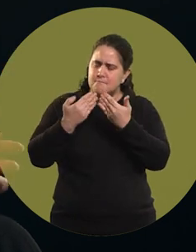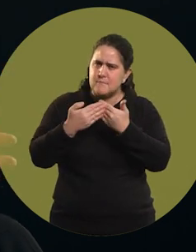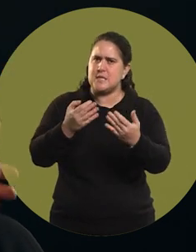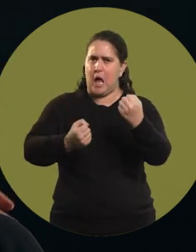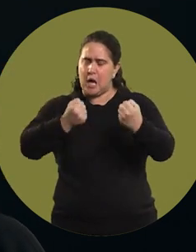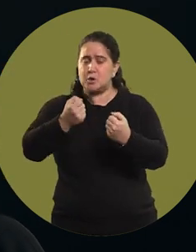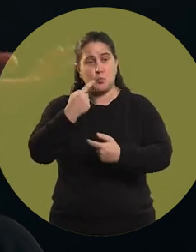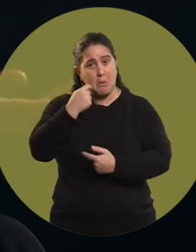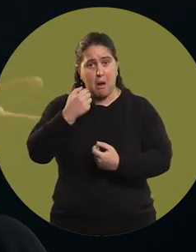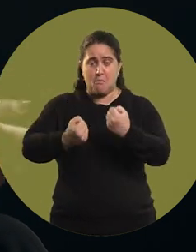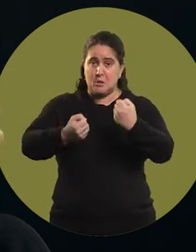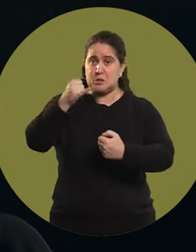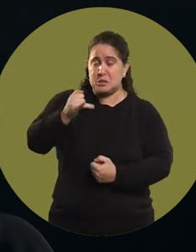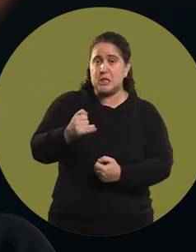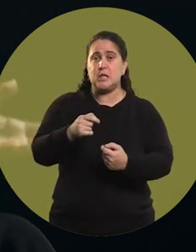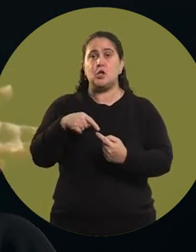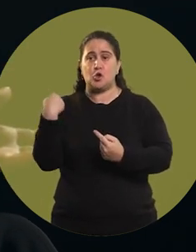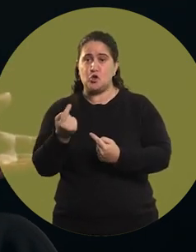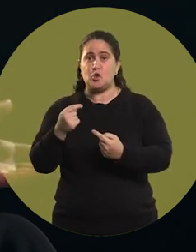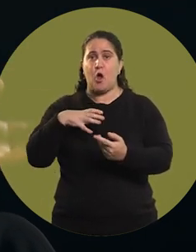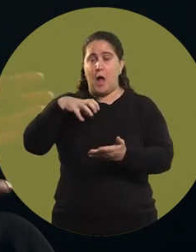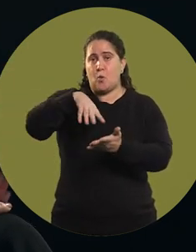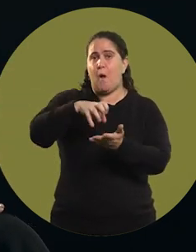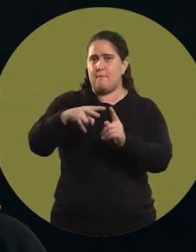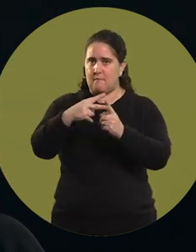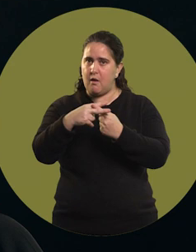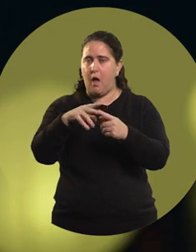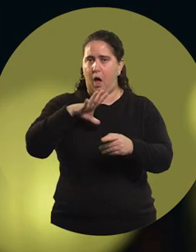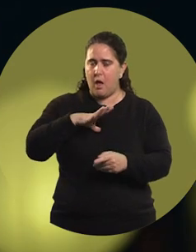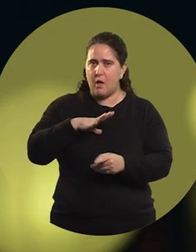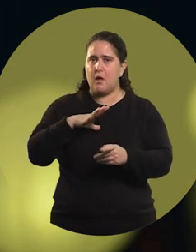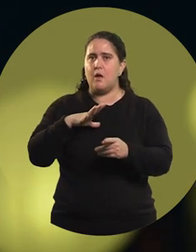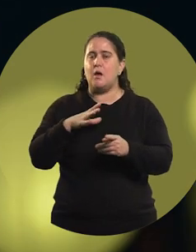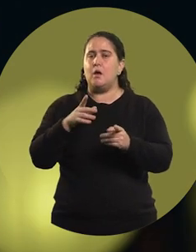even having a dad as pilot, and running an auto repair shop.